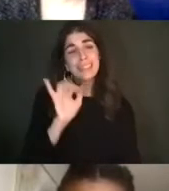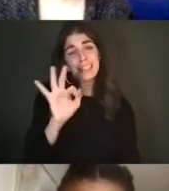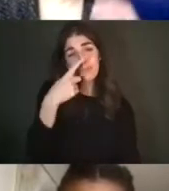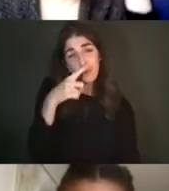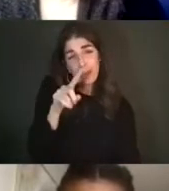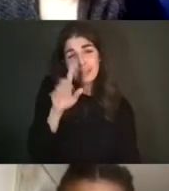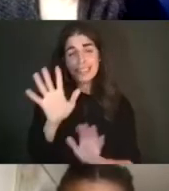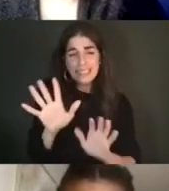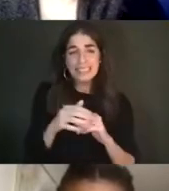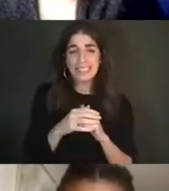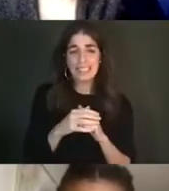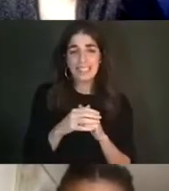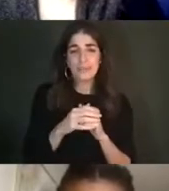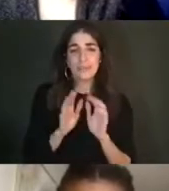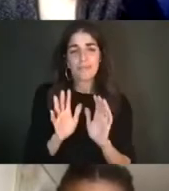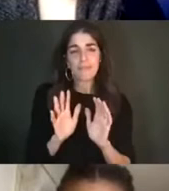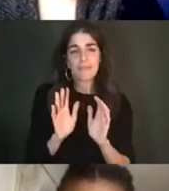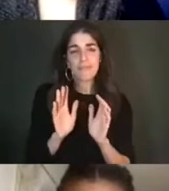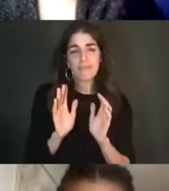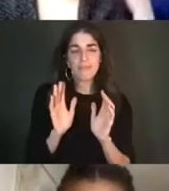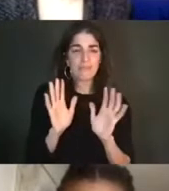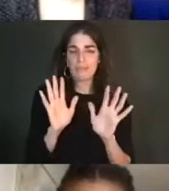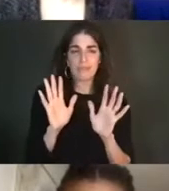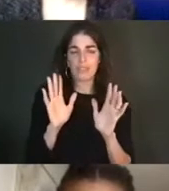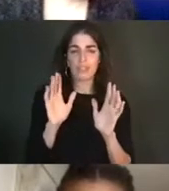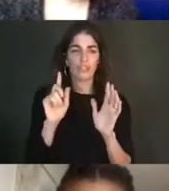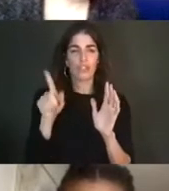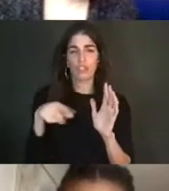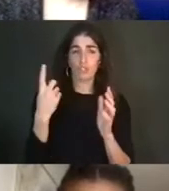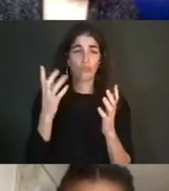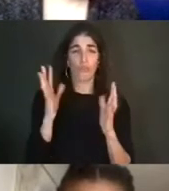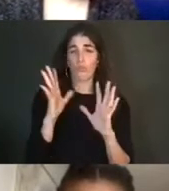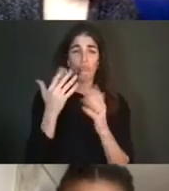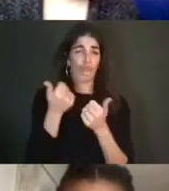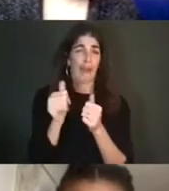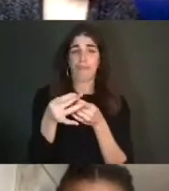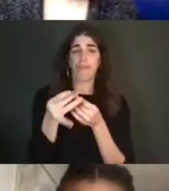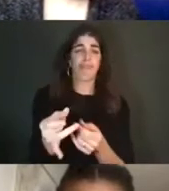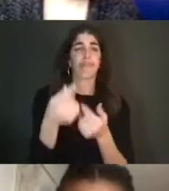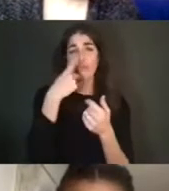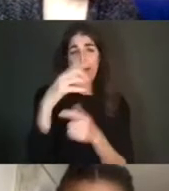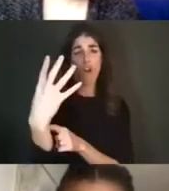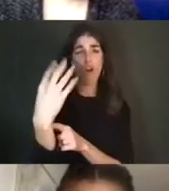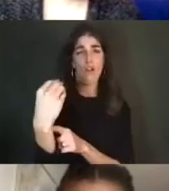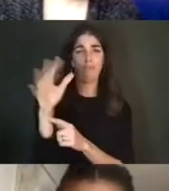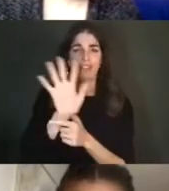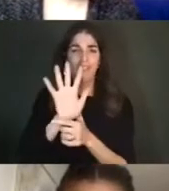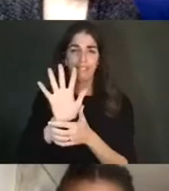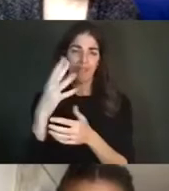it's best to keep everything going smoothly, if you would turn your video off as well.